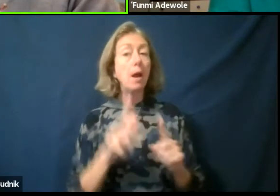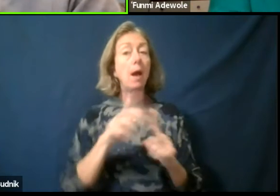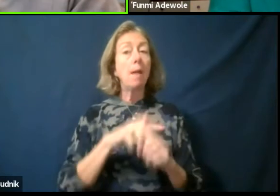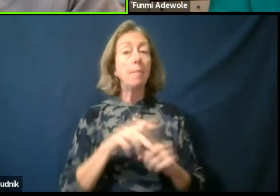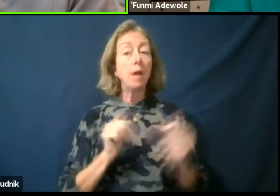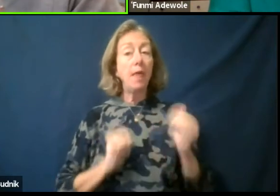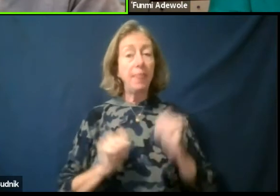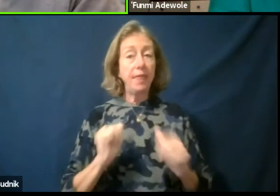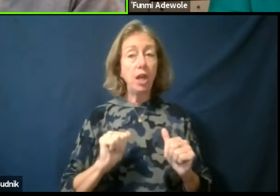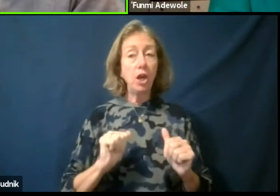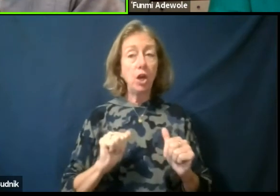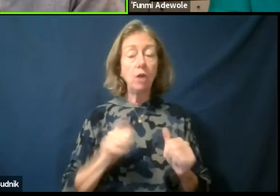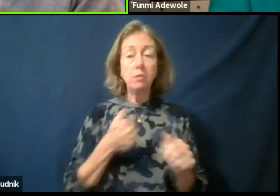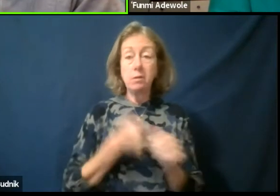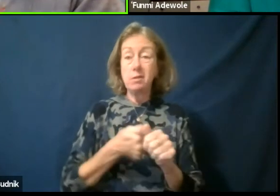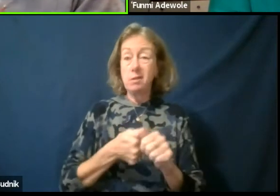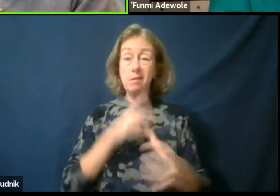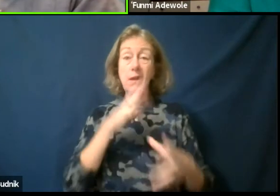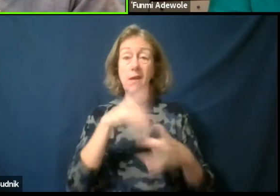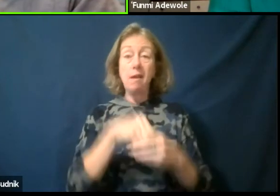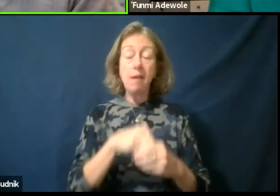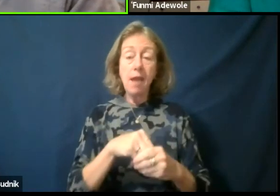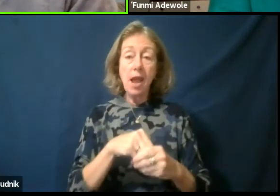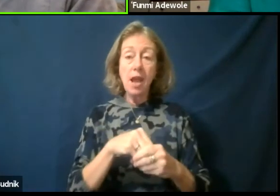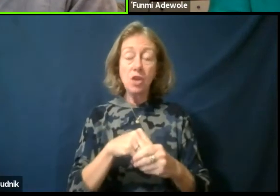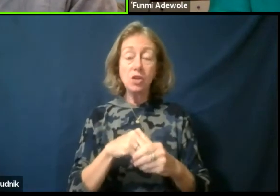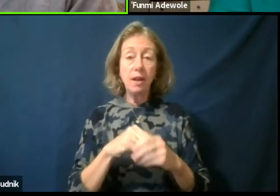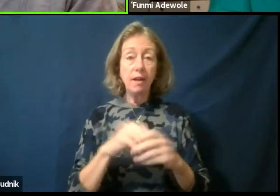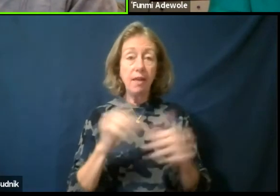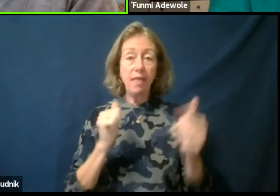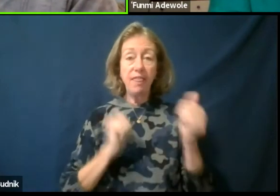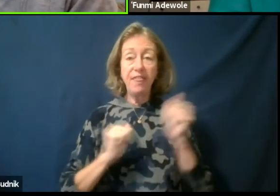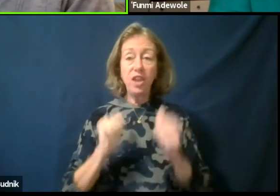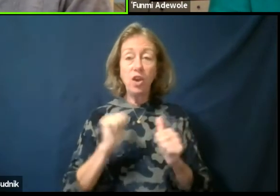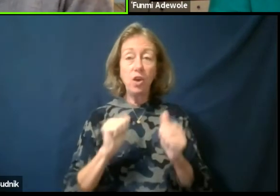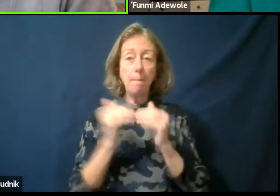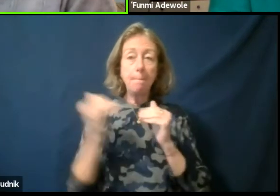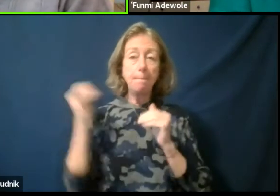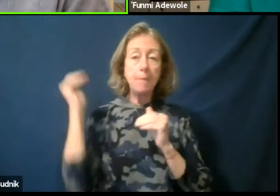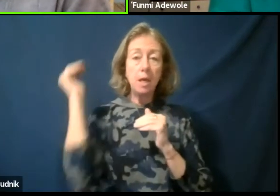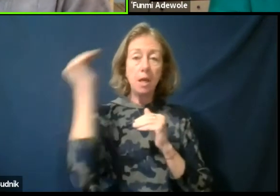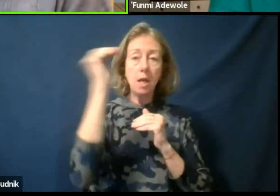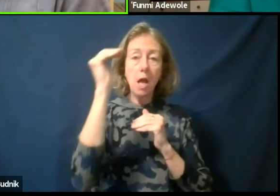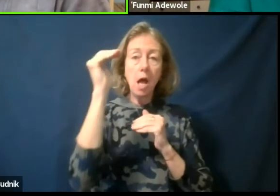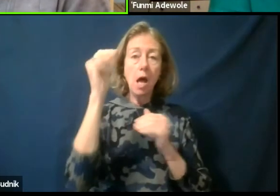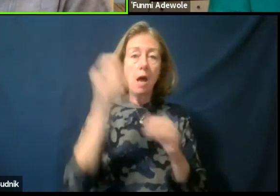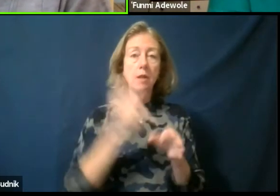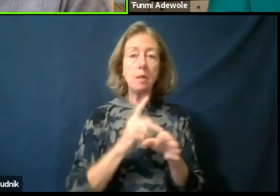engaging theater beyond that the professional space itself.